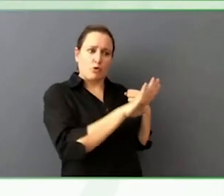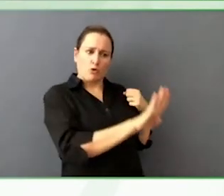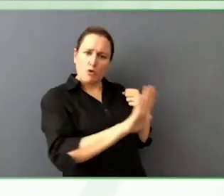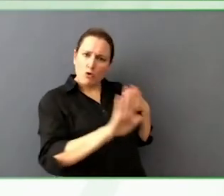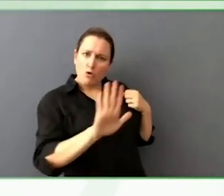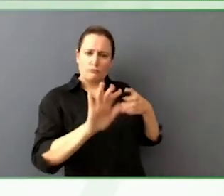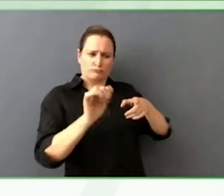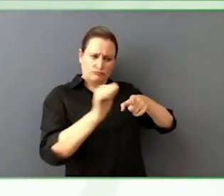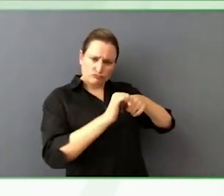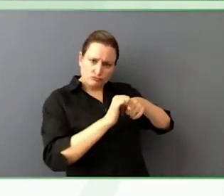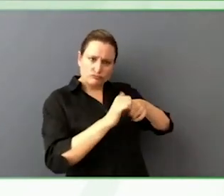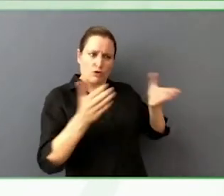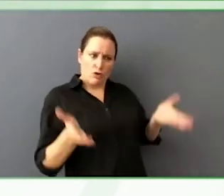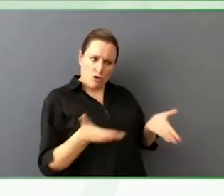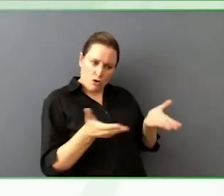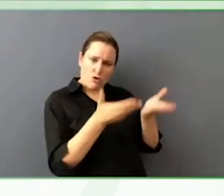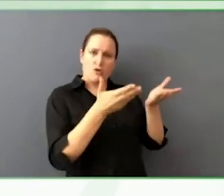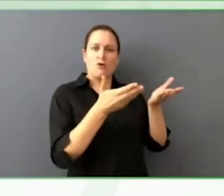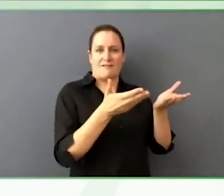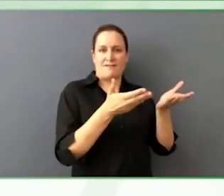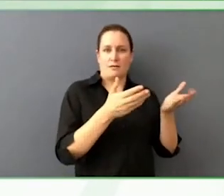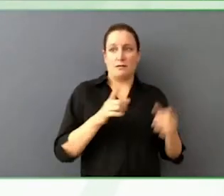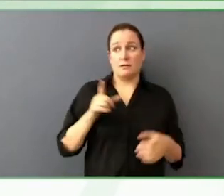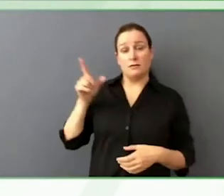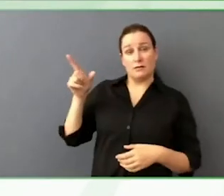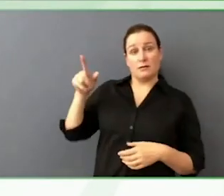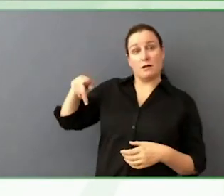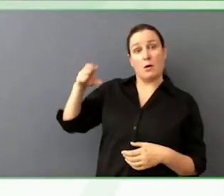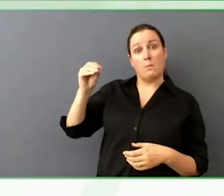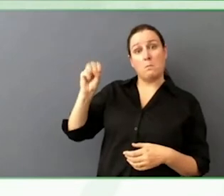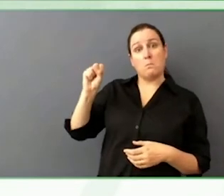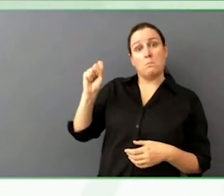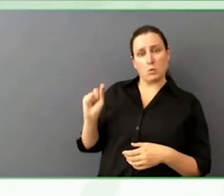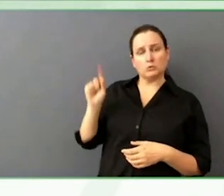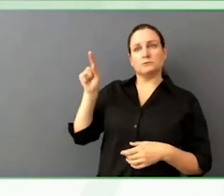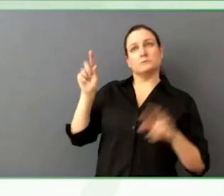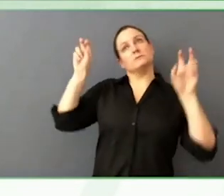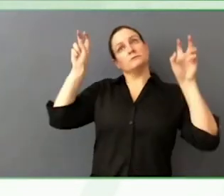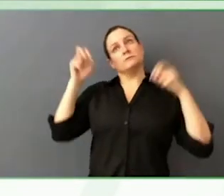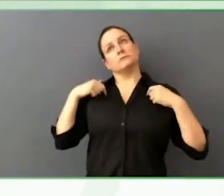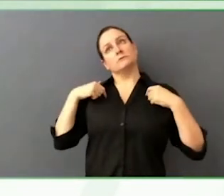accessibility is but other editors, other people at The Washington Post